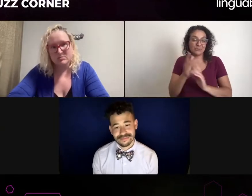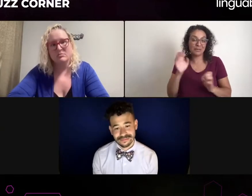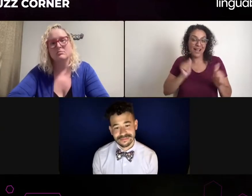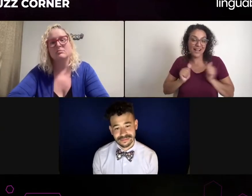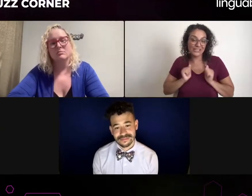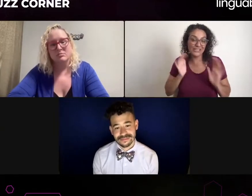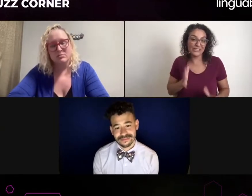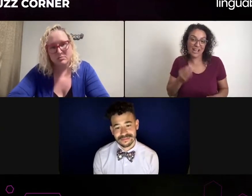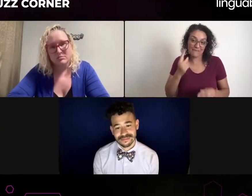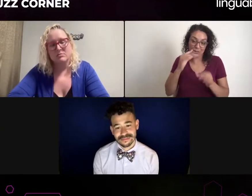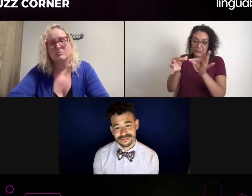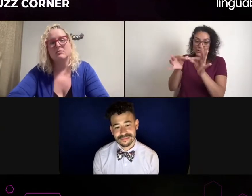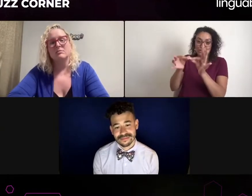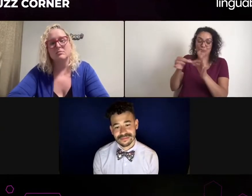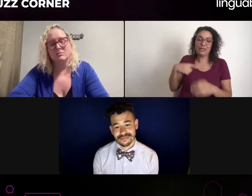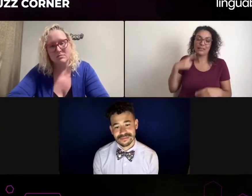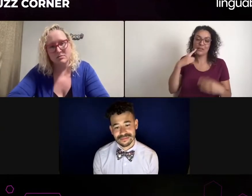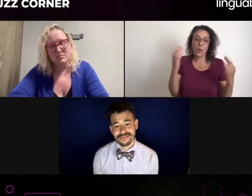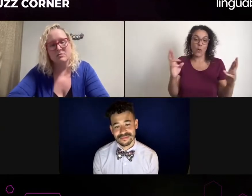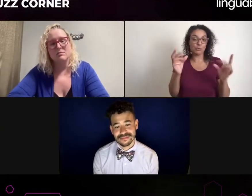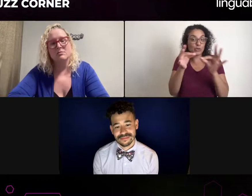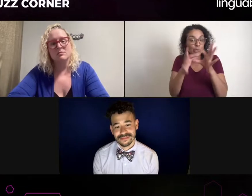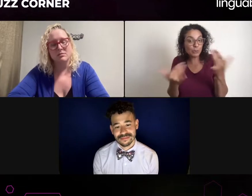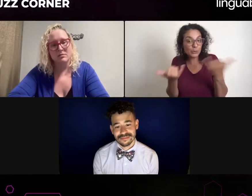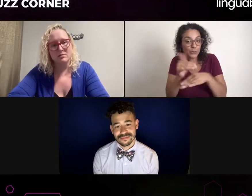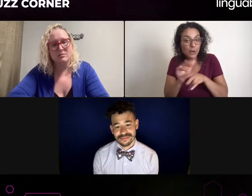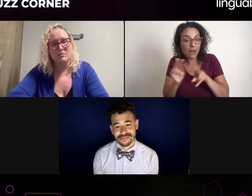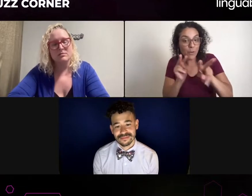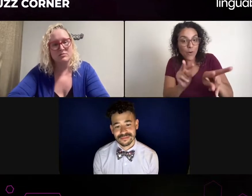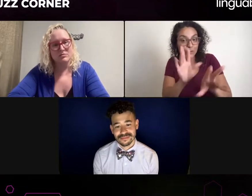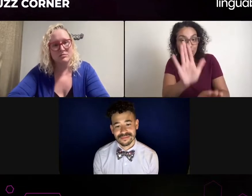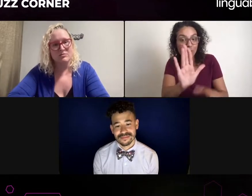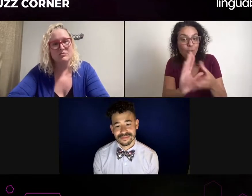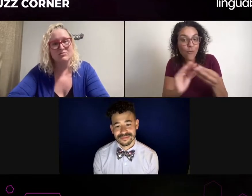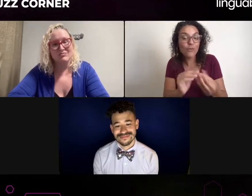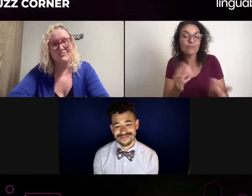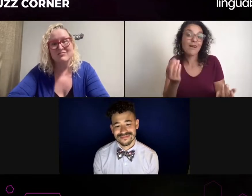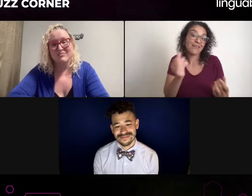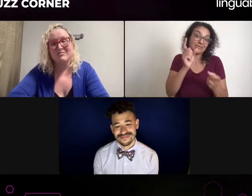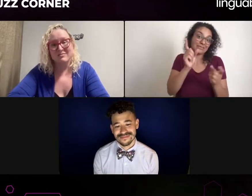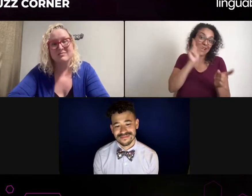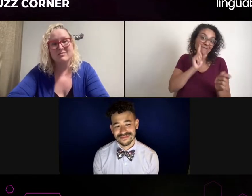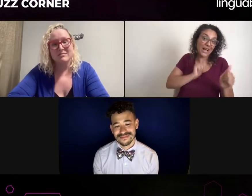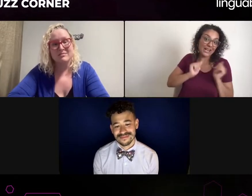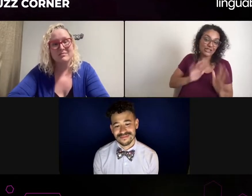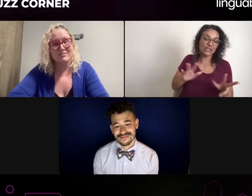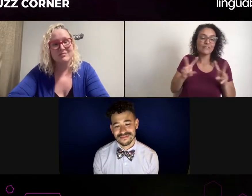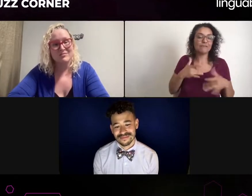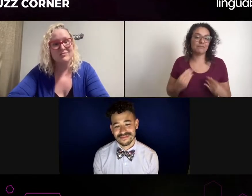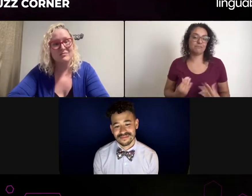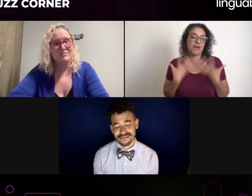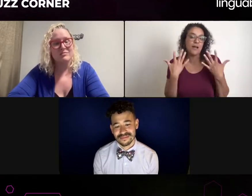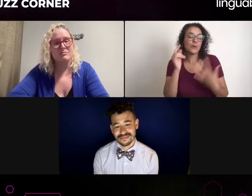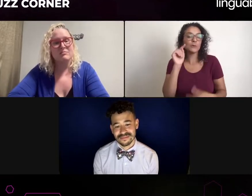And the director was like, "Oh, the deaf person, you can read lips." I said, "No, that's not authentic." And they said, "No, there's deaf people who can read lips."